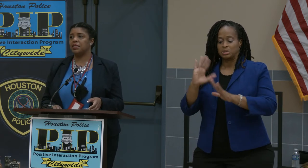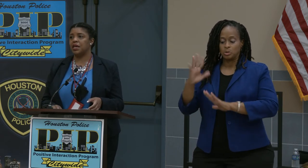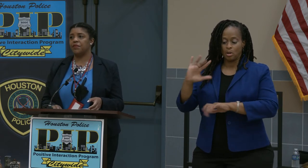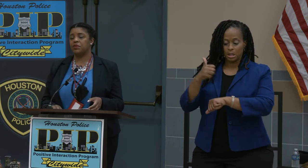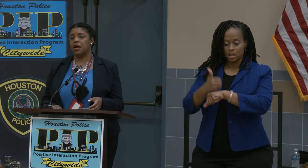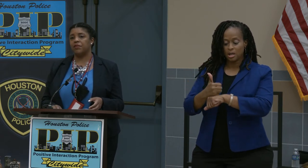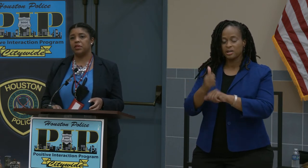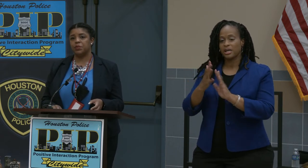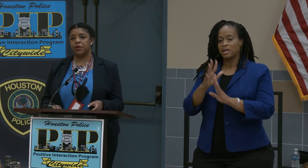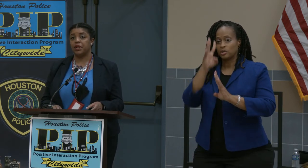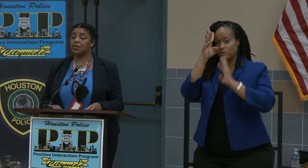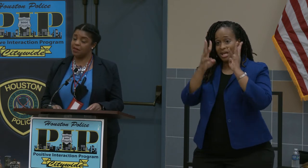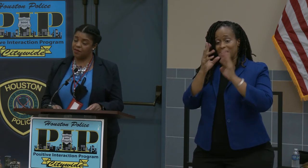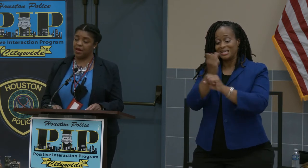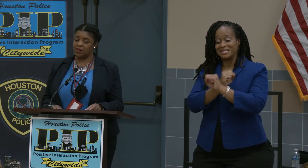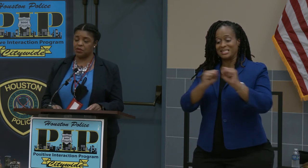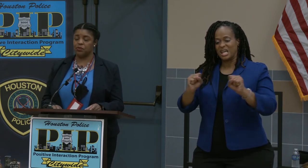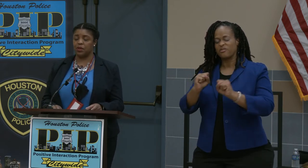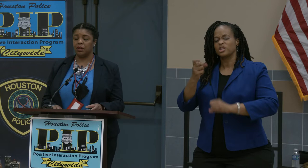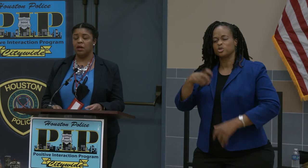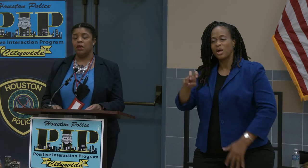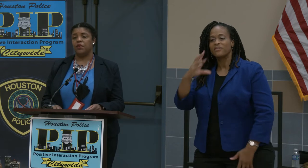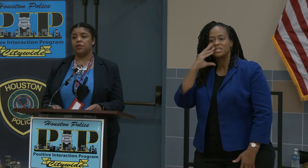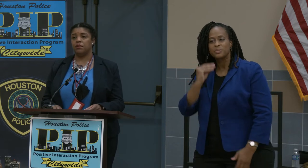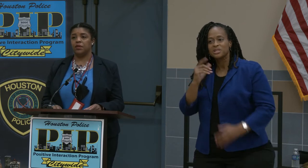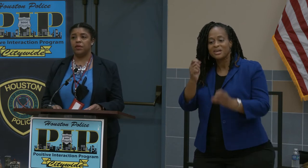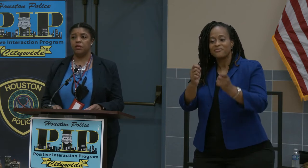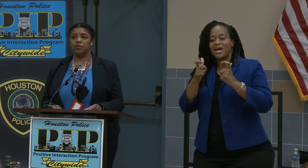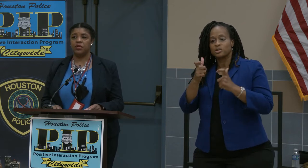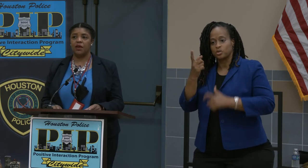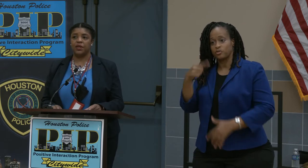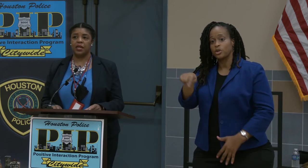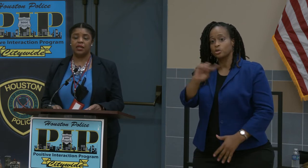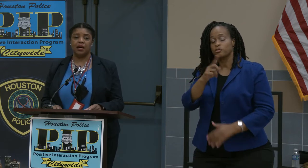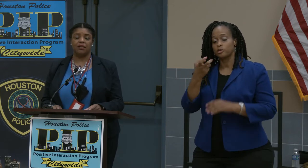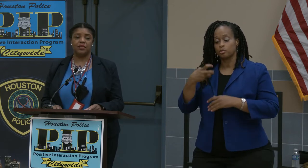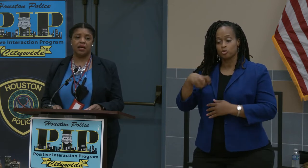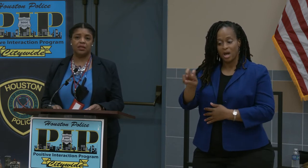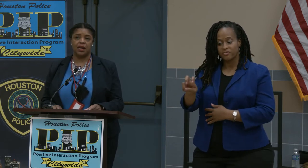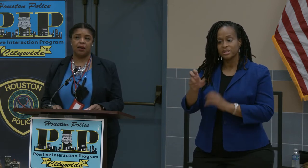safer traveling experience and a faster one for those of you traveling in and out of downtown.